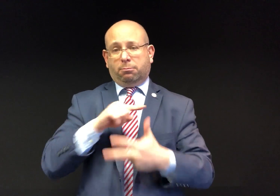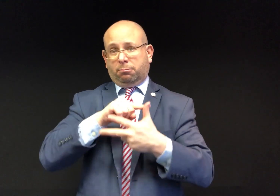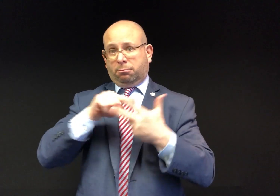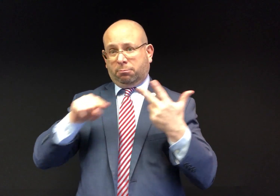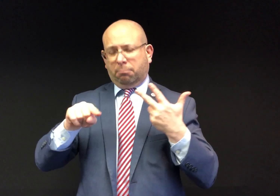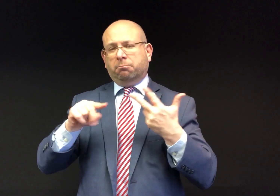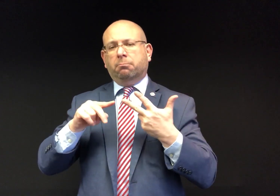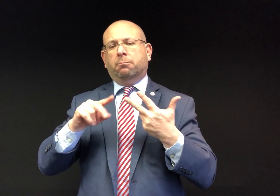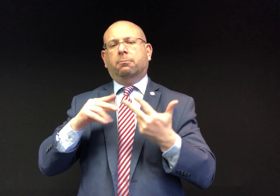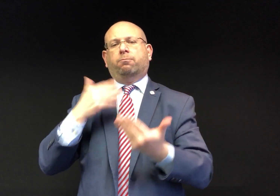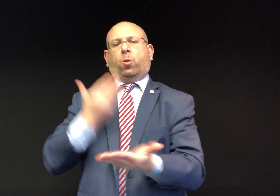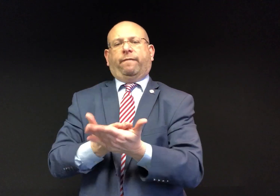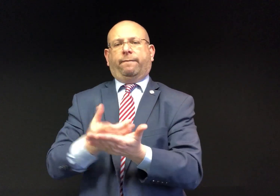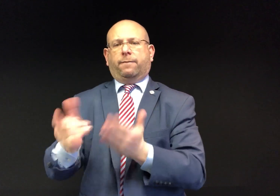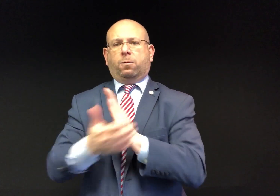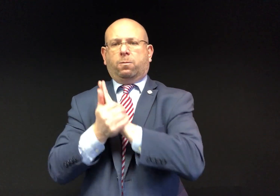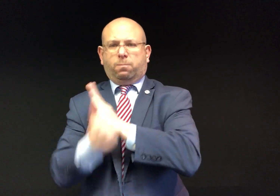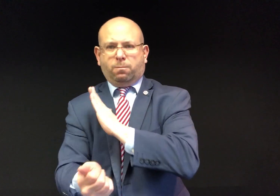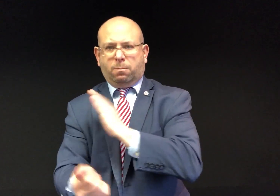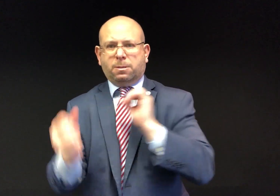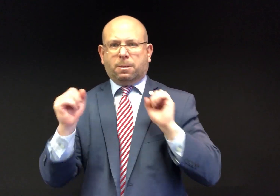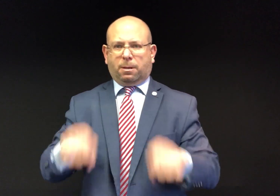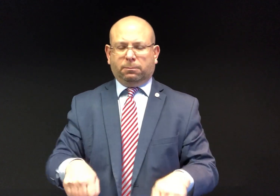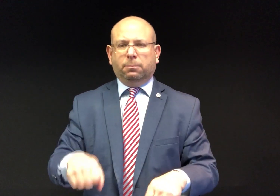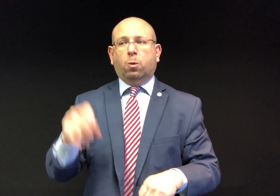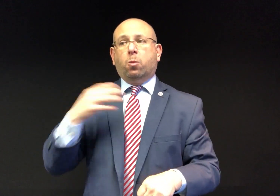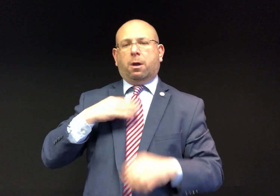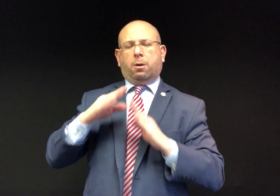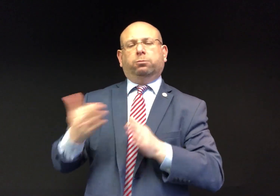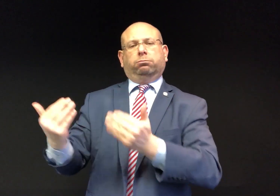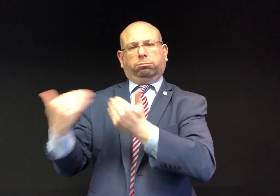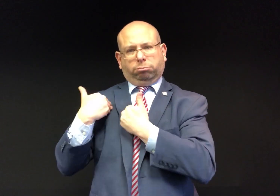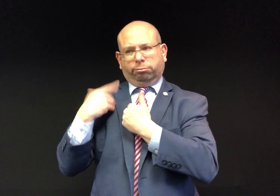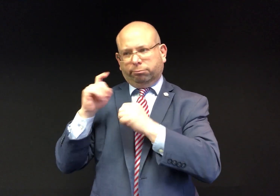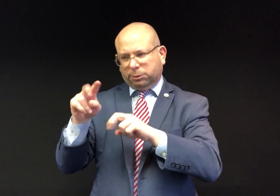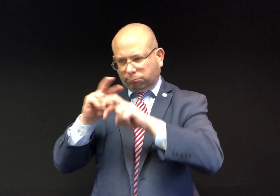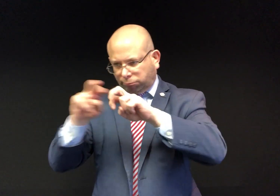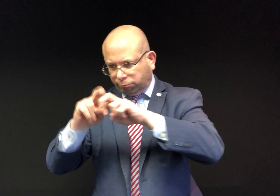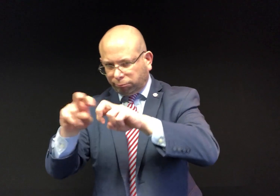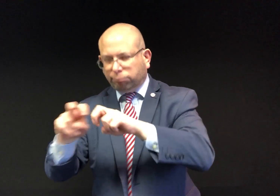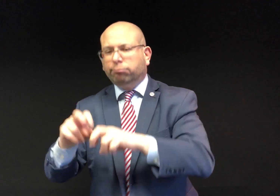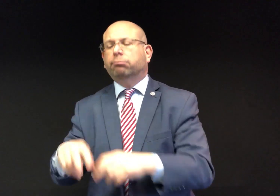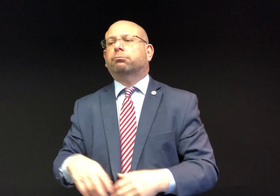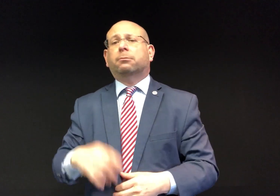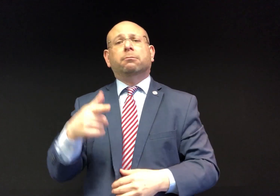The White House is responsible to assess the ASL interpreter’s qualifications.